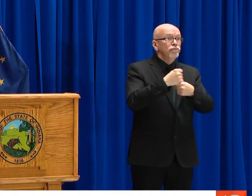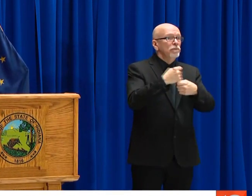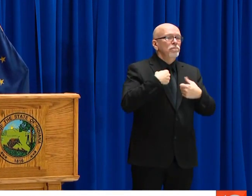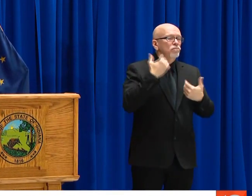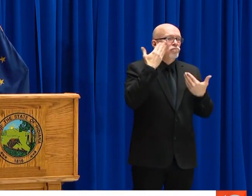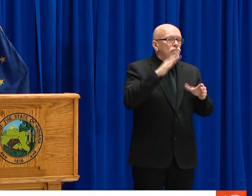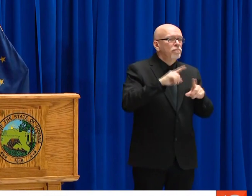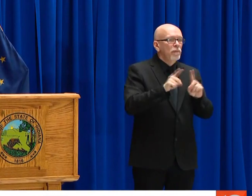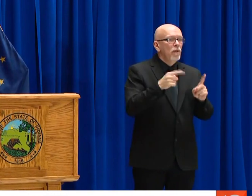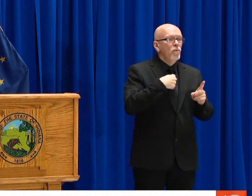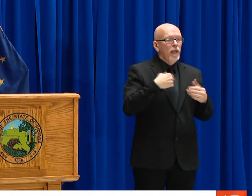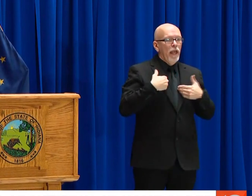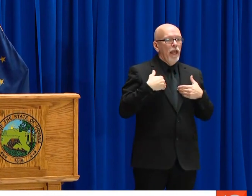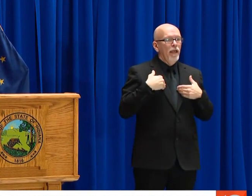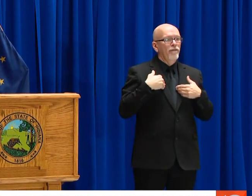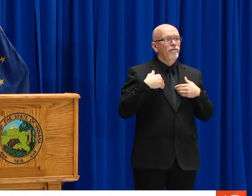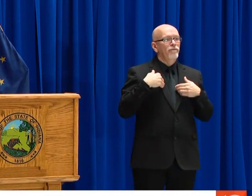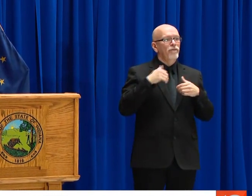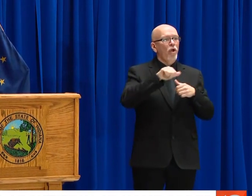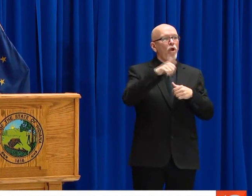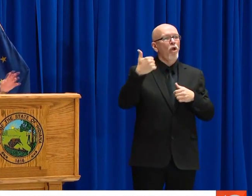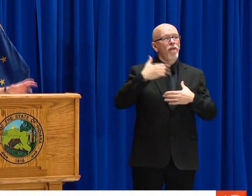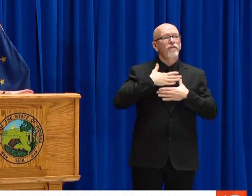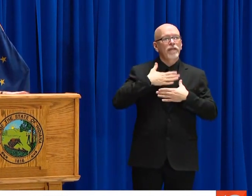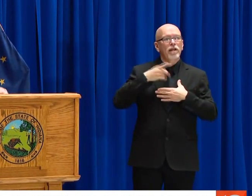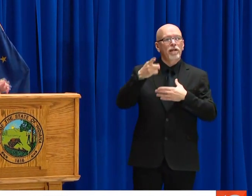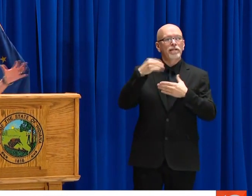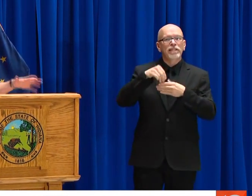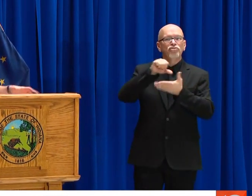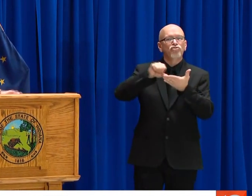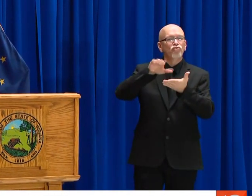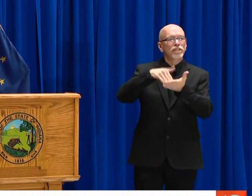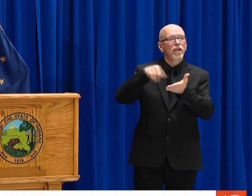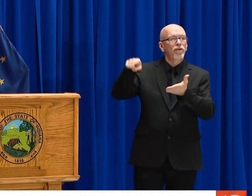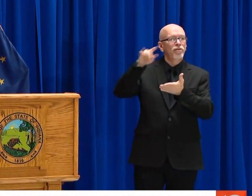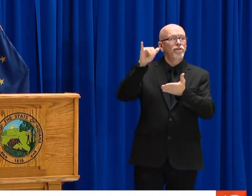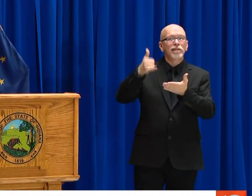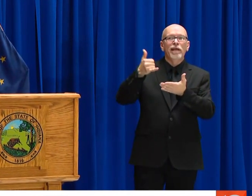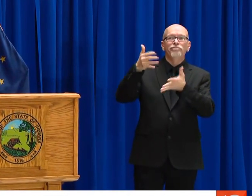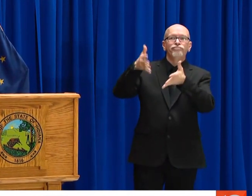ABOUT THE PARTNERSHIP BETWEEN GENERAL MOTORS AND THE OTHER COMPANY THAT'S DOING THIS. WE DON'T HAVE A SPECIFIC TIME FRAME FROM THEM YET ON THAT.